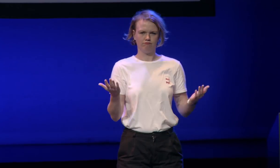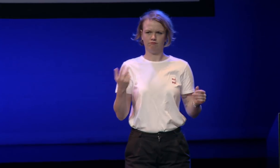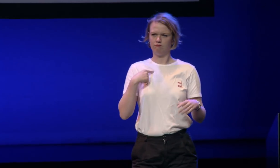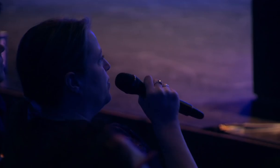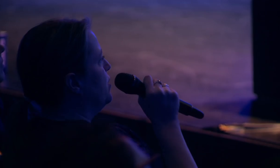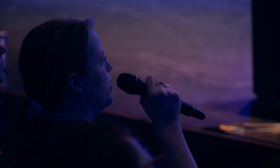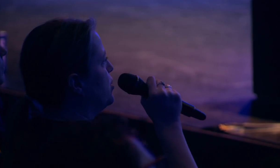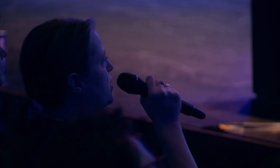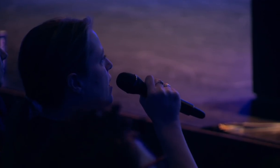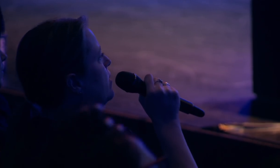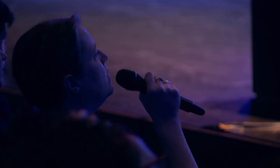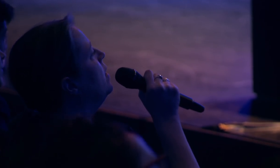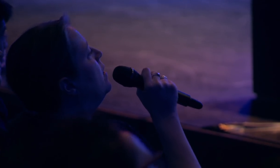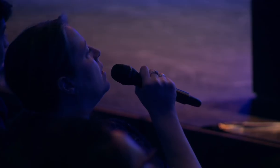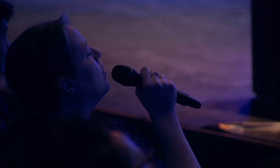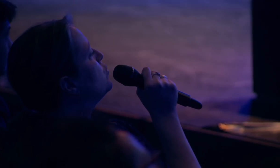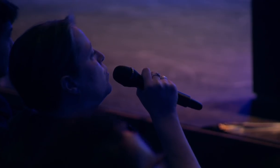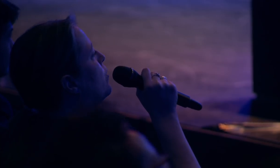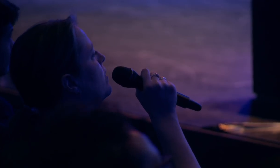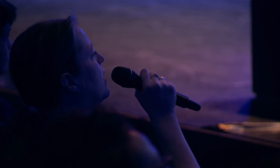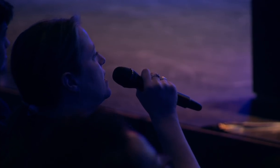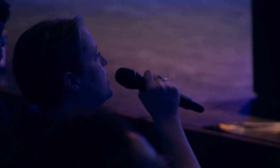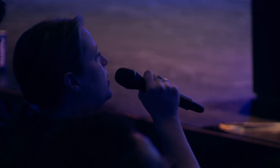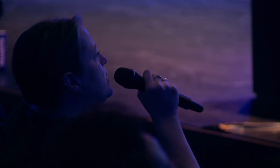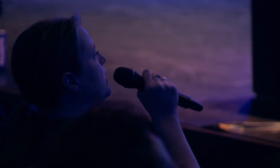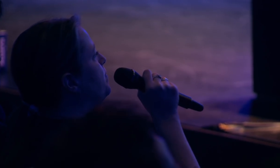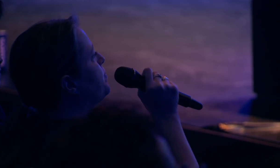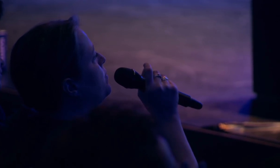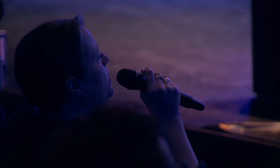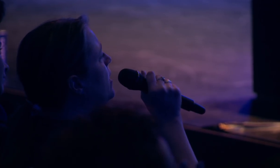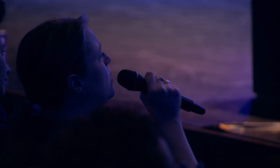inclusive and interaction designer, I also work with accessibility and I also